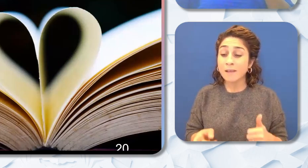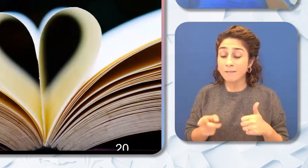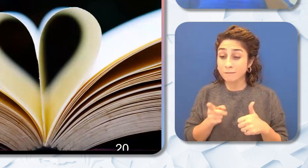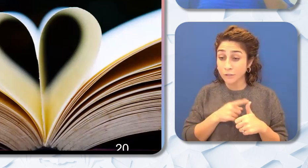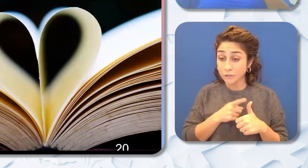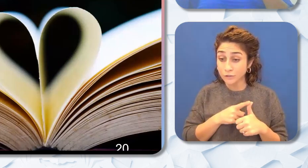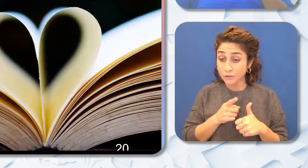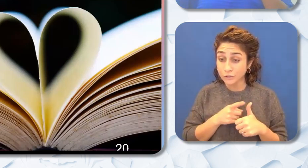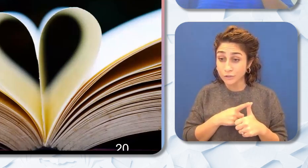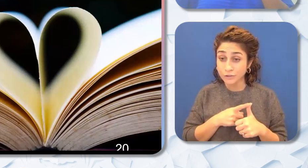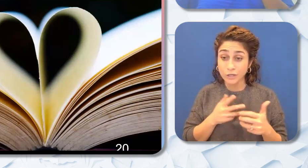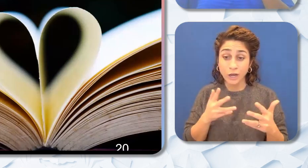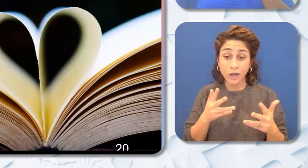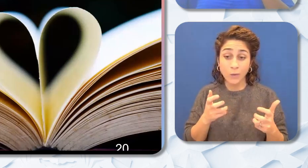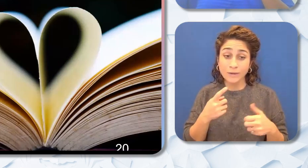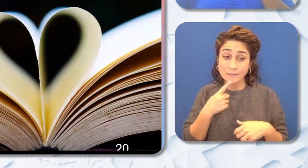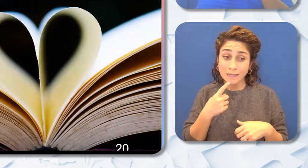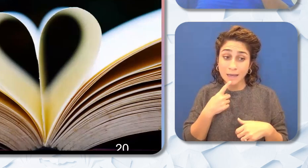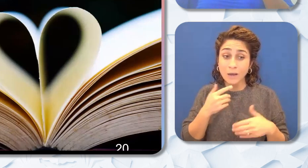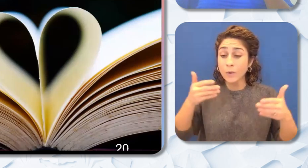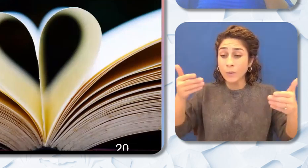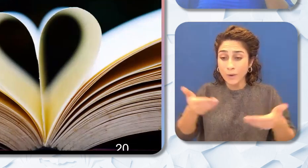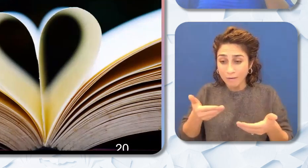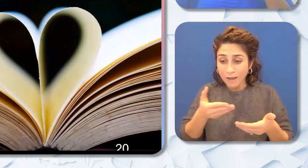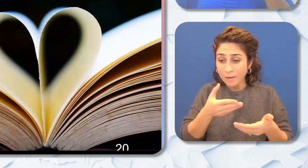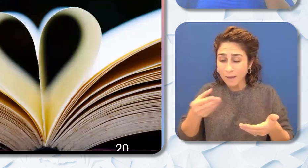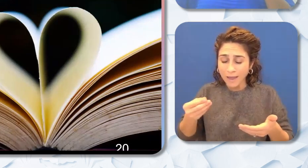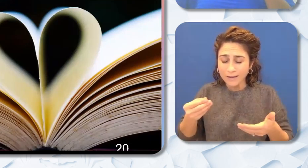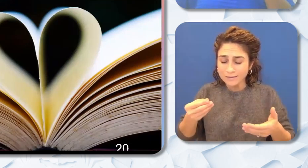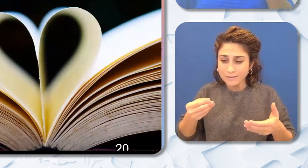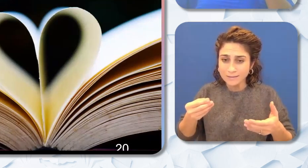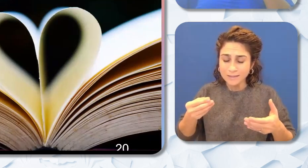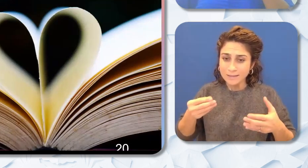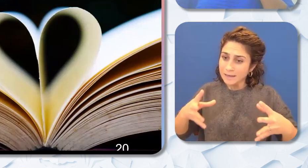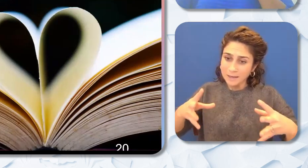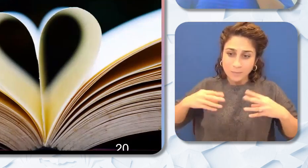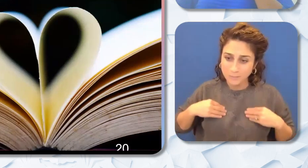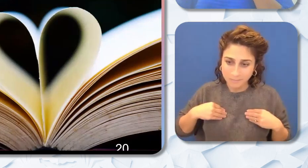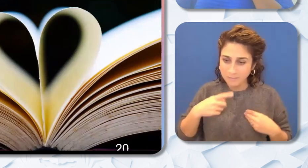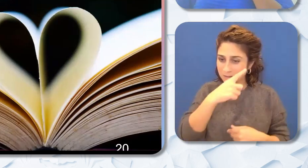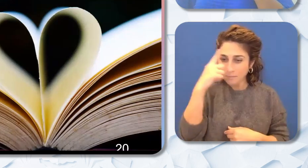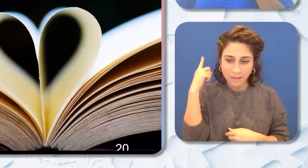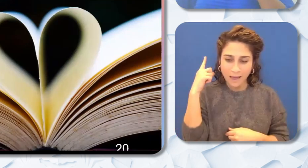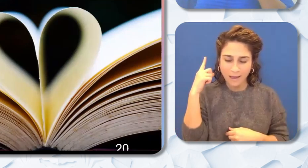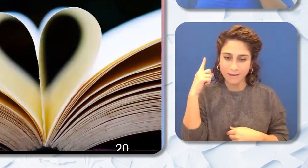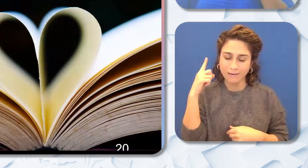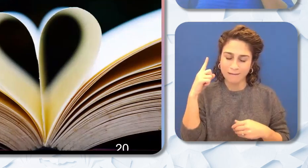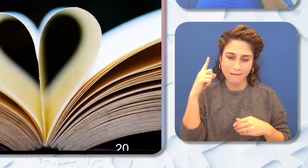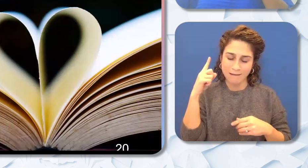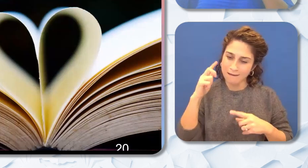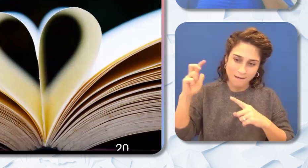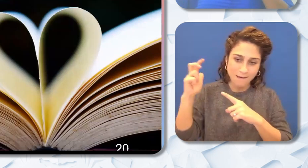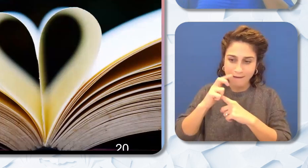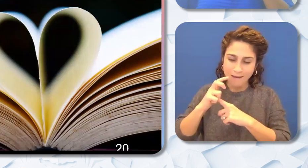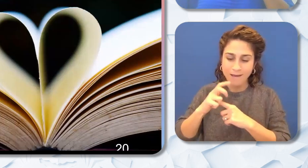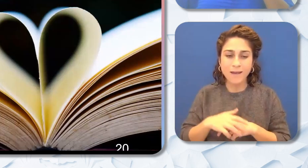welcome and embrace Black excellence. We are here. We desire to spread joy love intellect and wisdom.